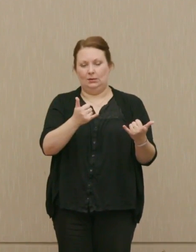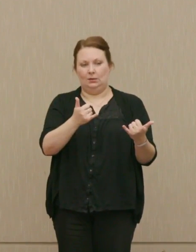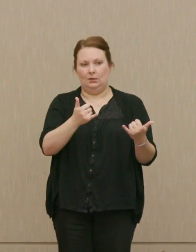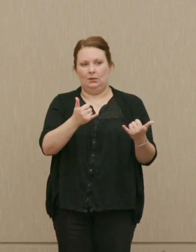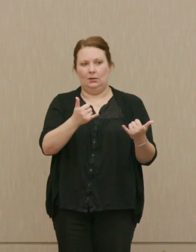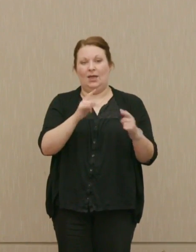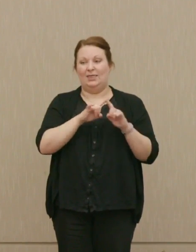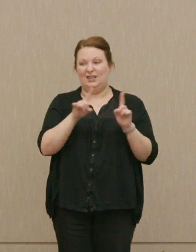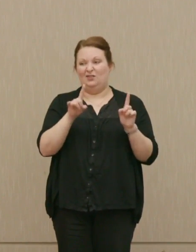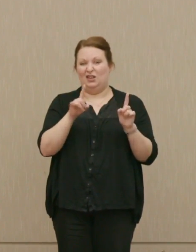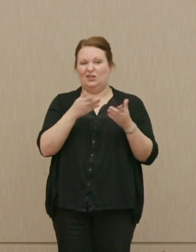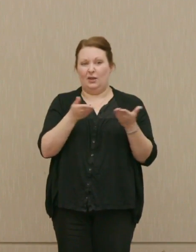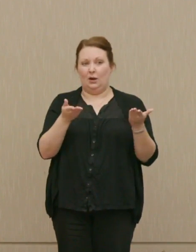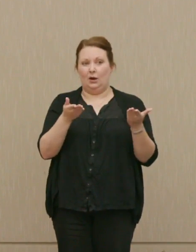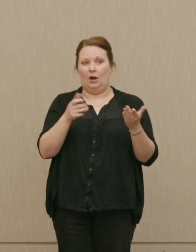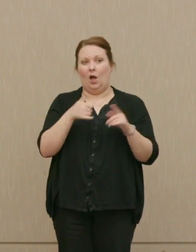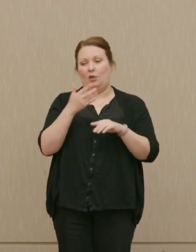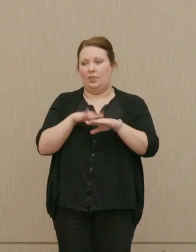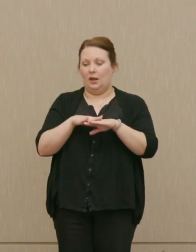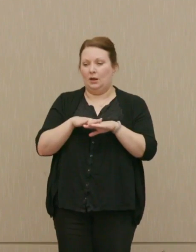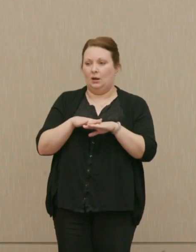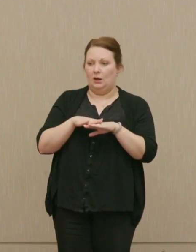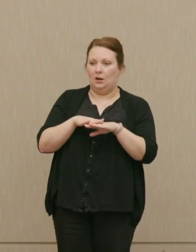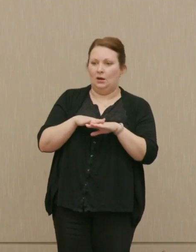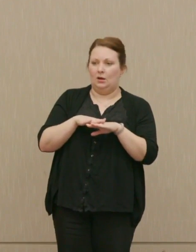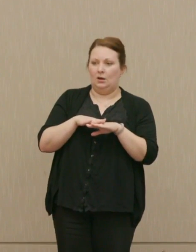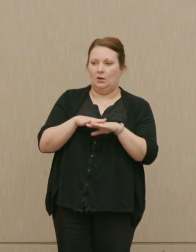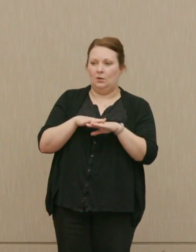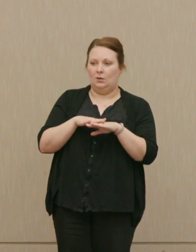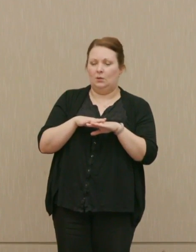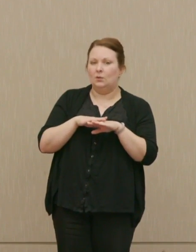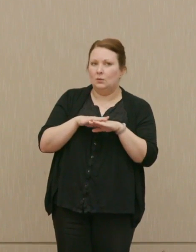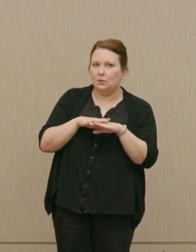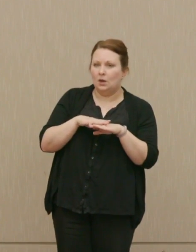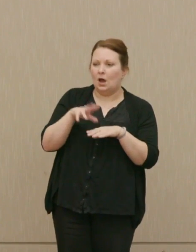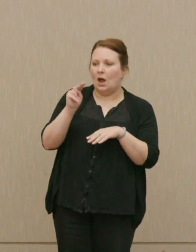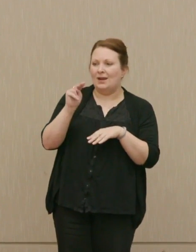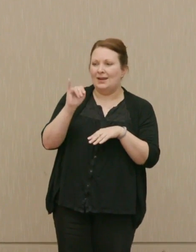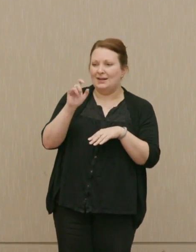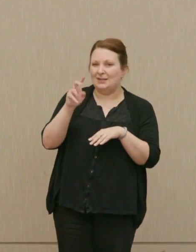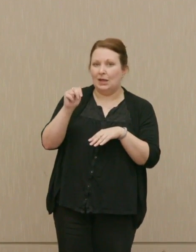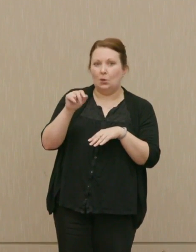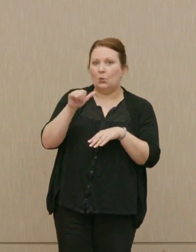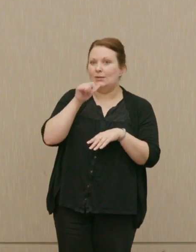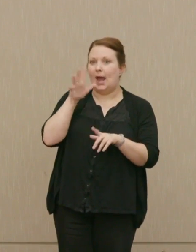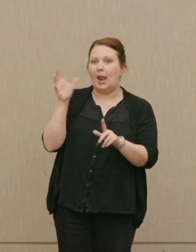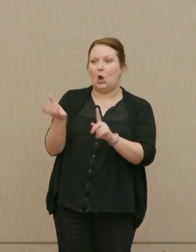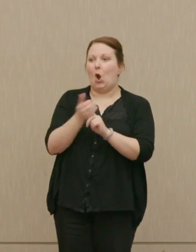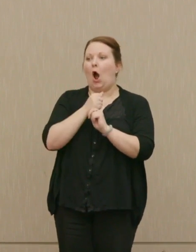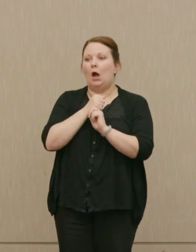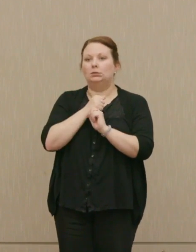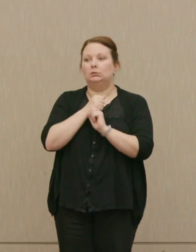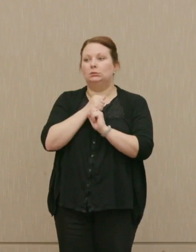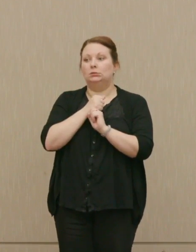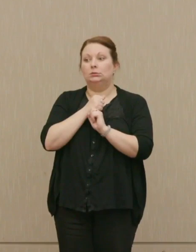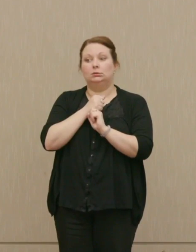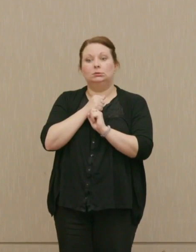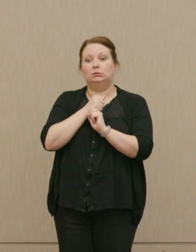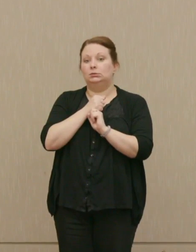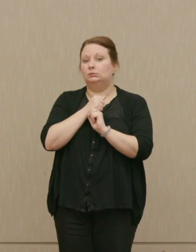The difference there, beside from keeping a war going, is that Nixon wasn't found out.